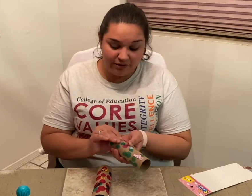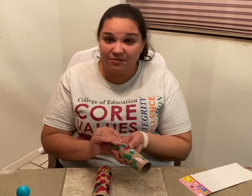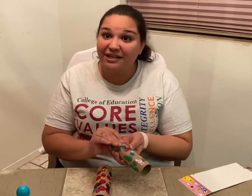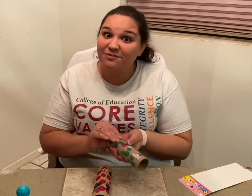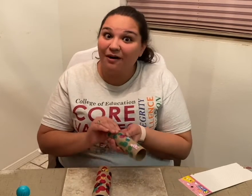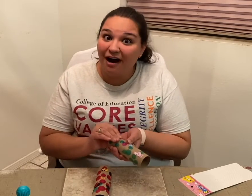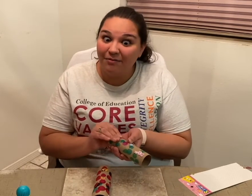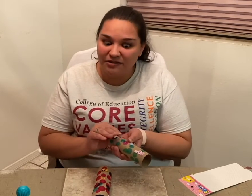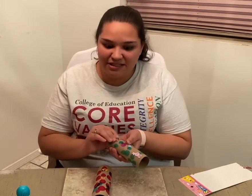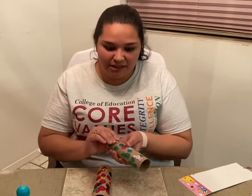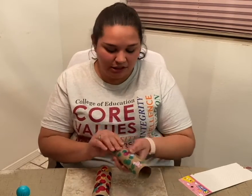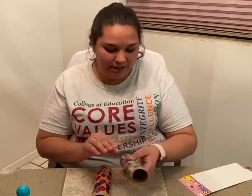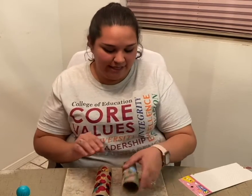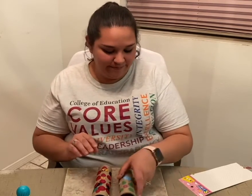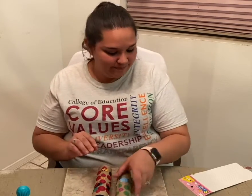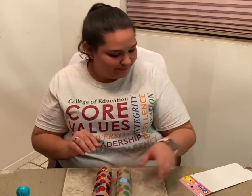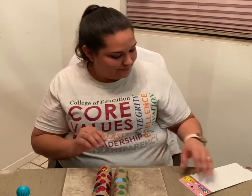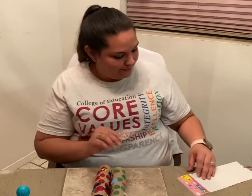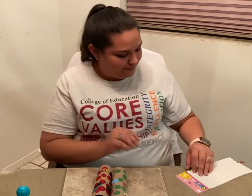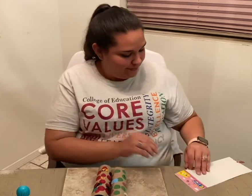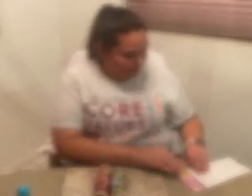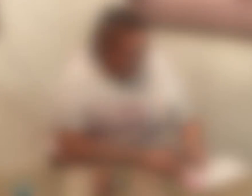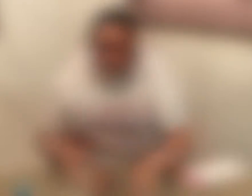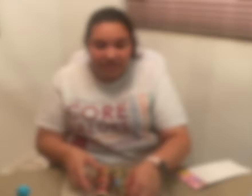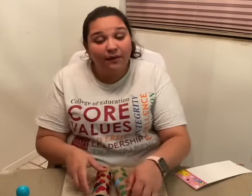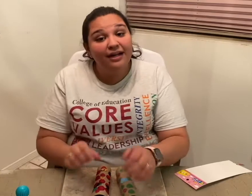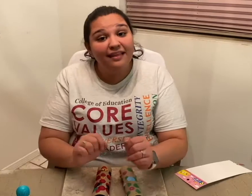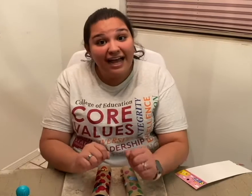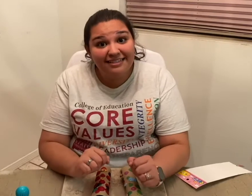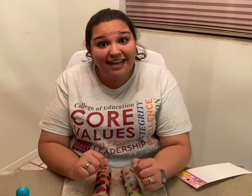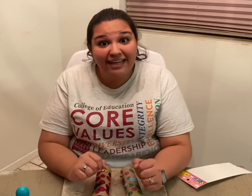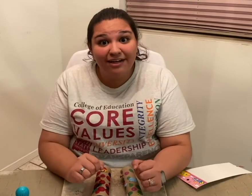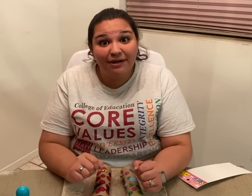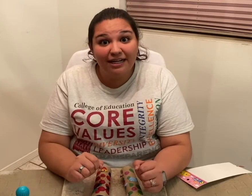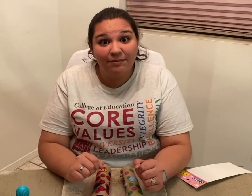because we're almost done learning. So, our last sign that we're going to be